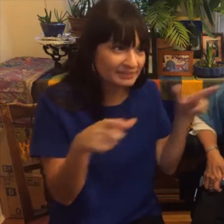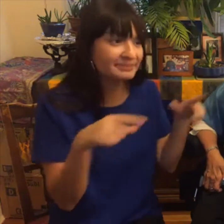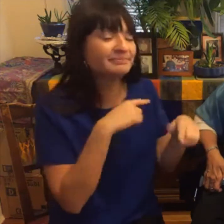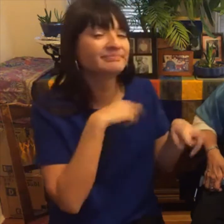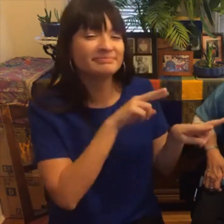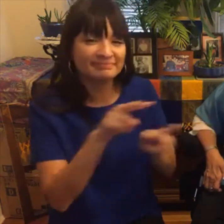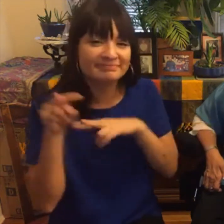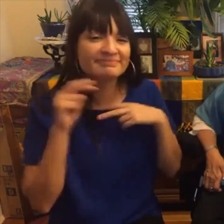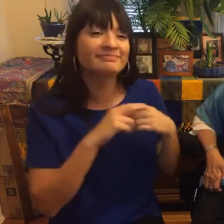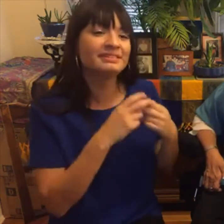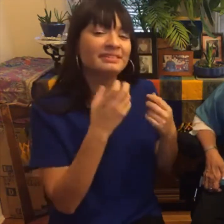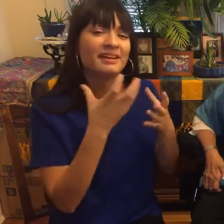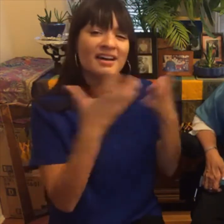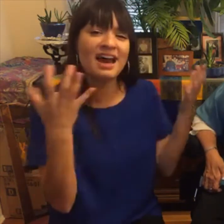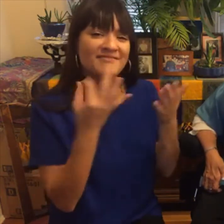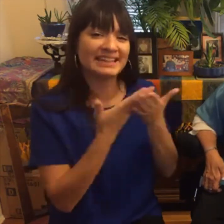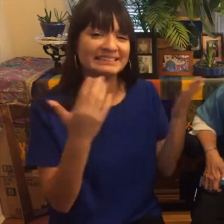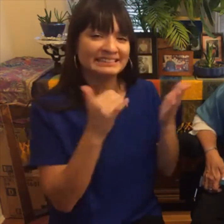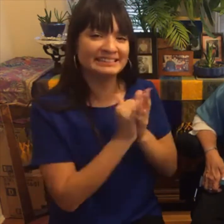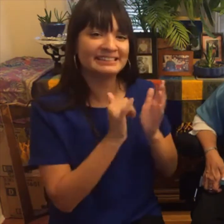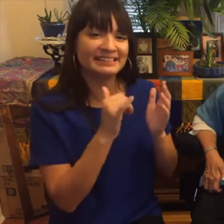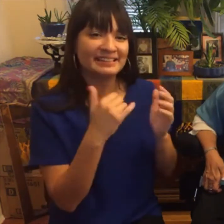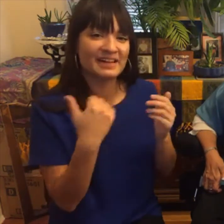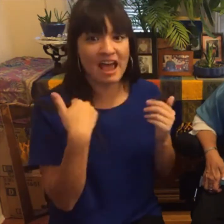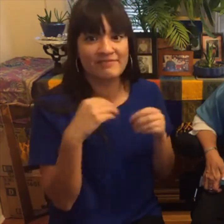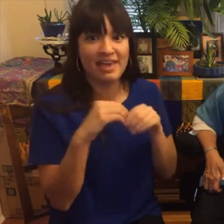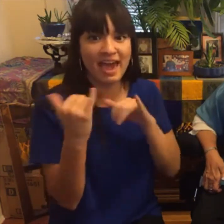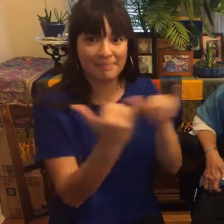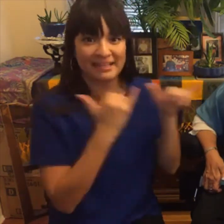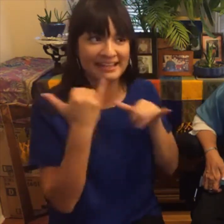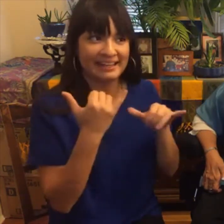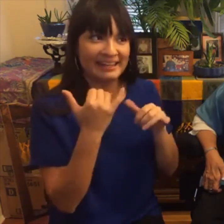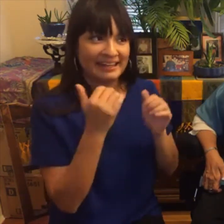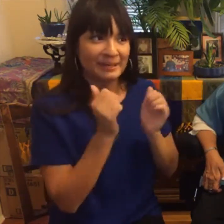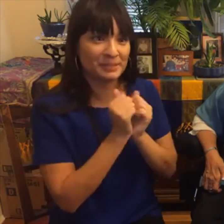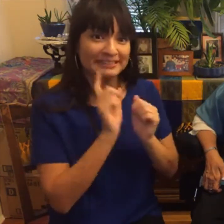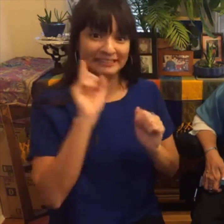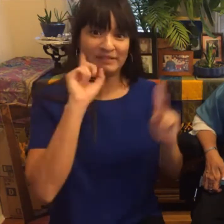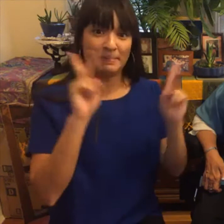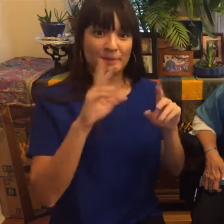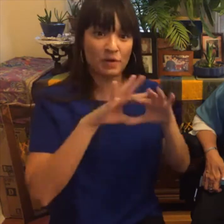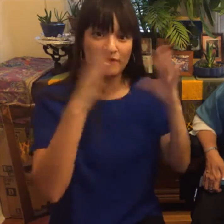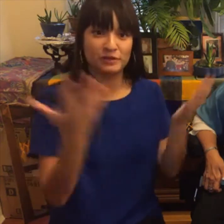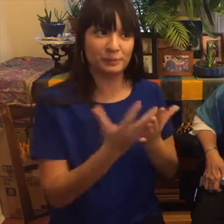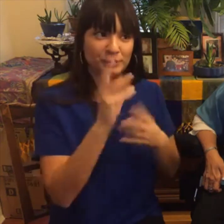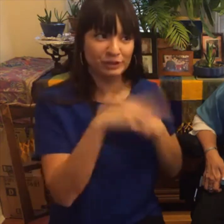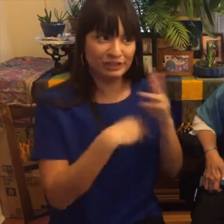in different countries and learn different sign languages and and Deaf